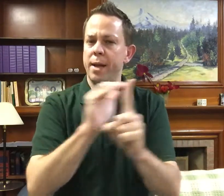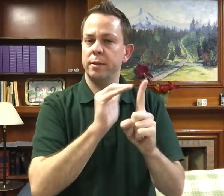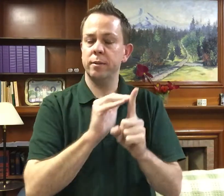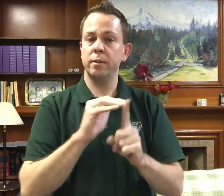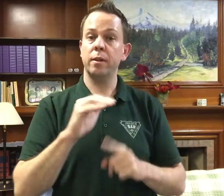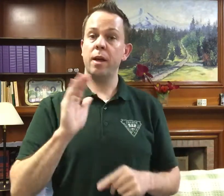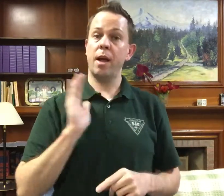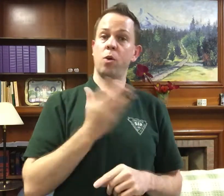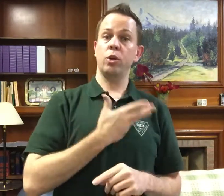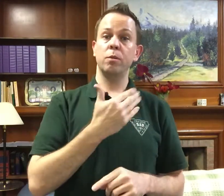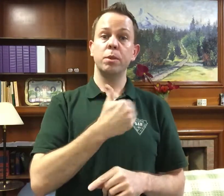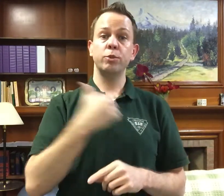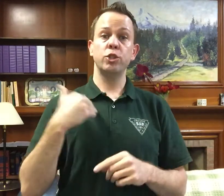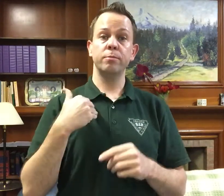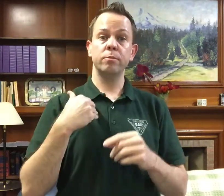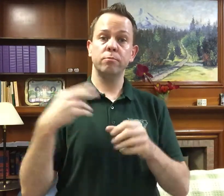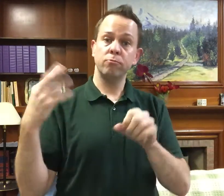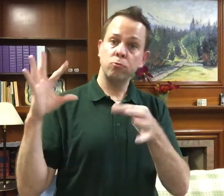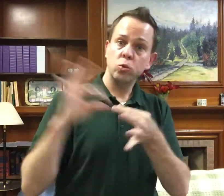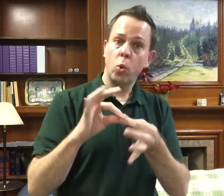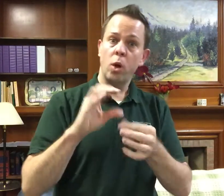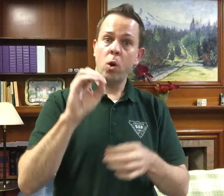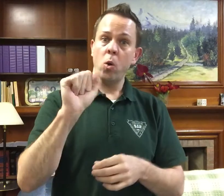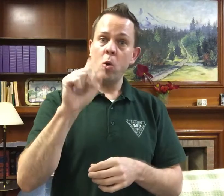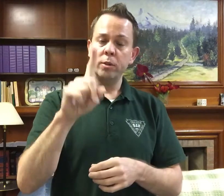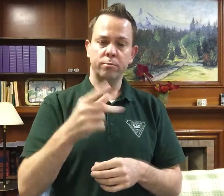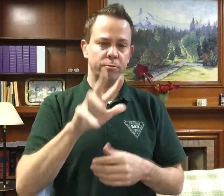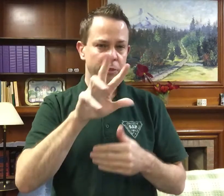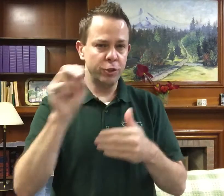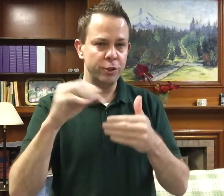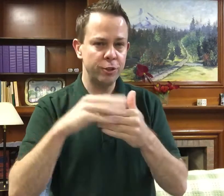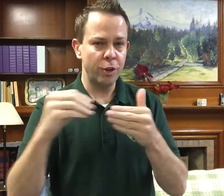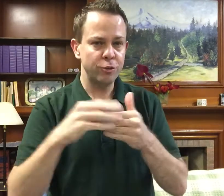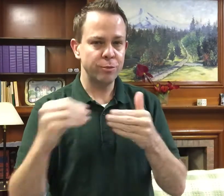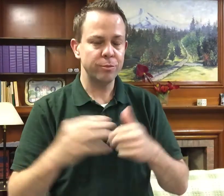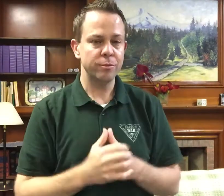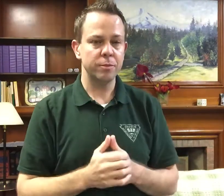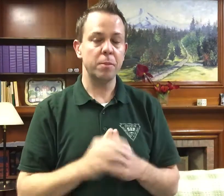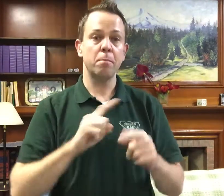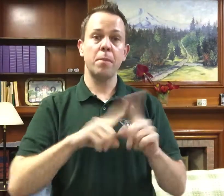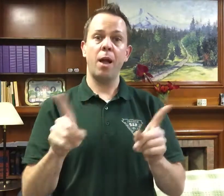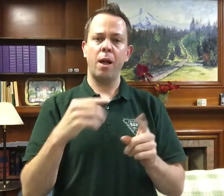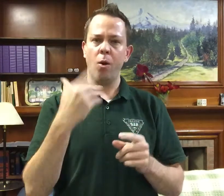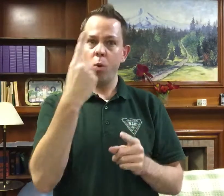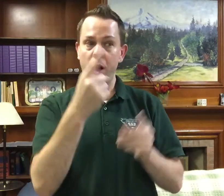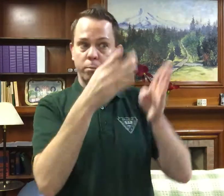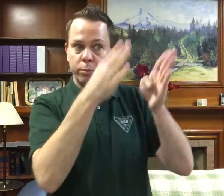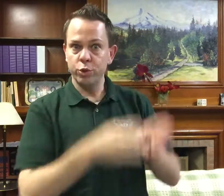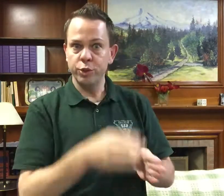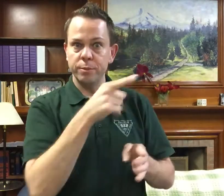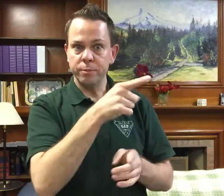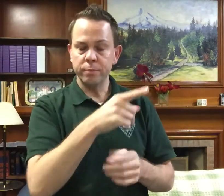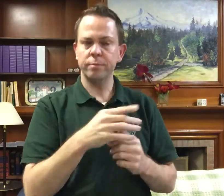First, we would like to remind our members who have joined OAD of the $30 membership fee.